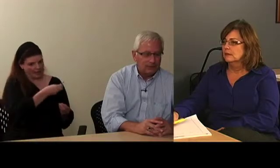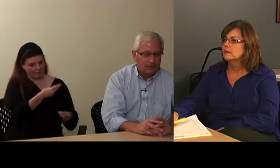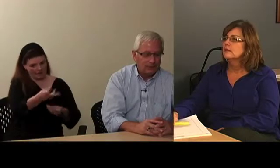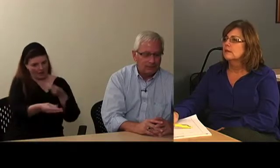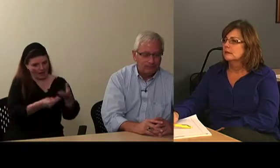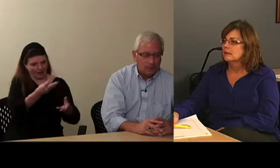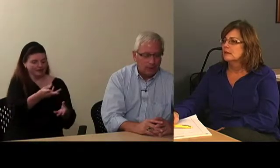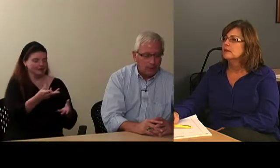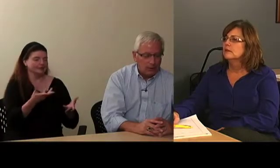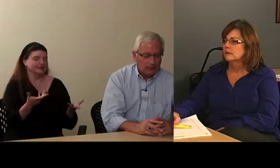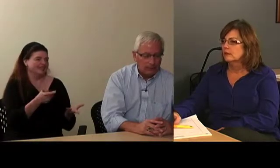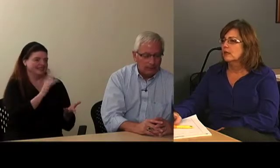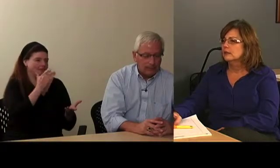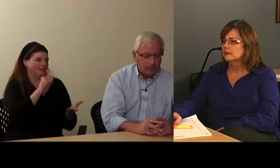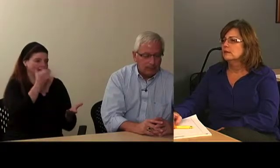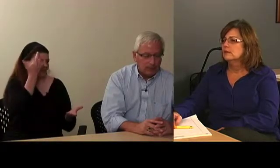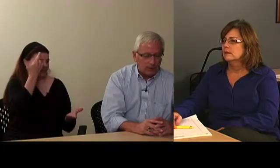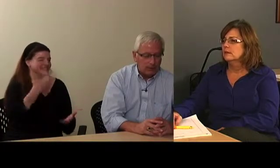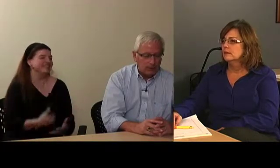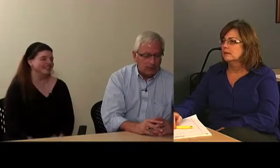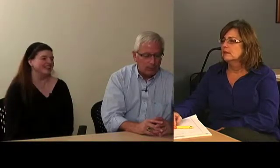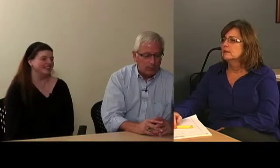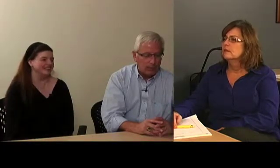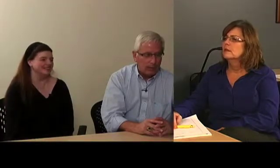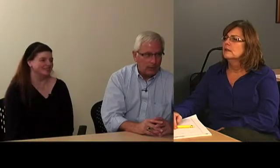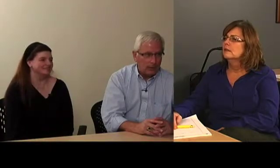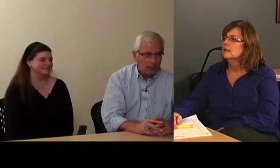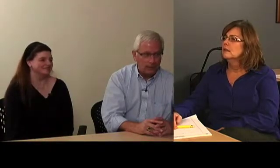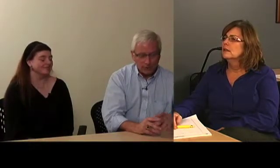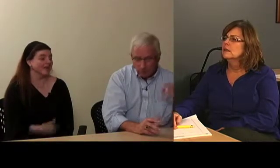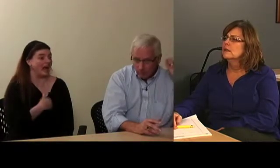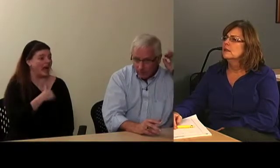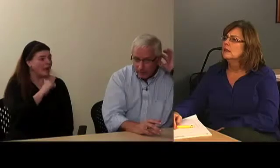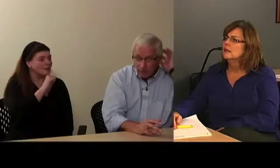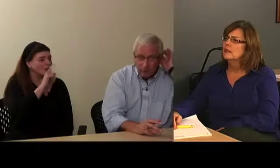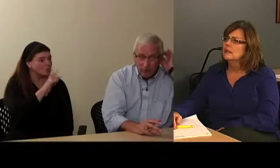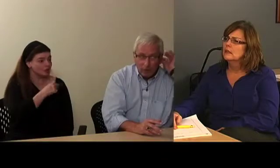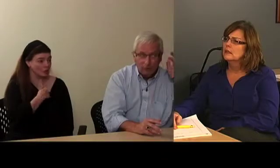So, I'm not sure we want to get involved in